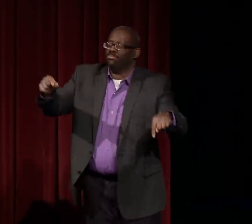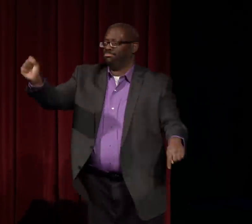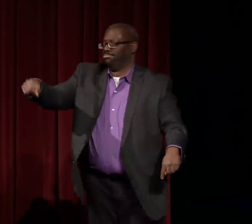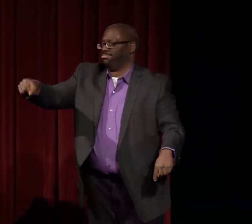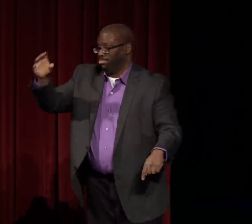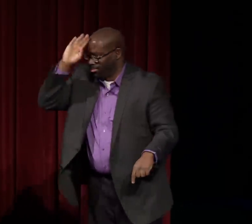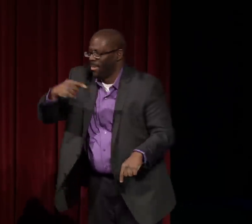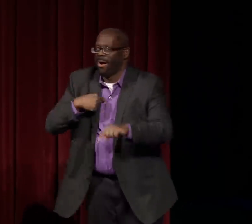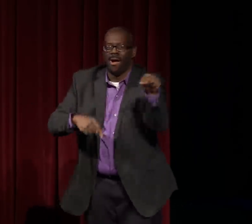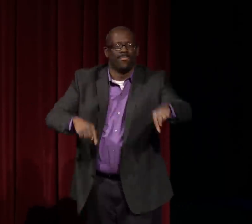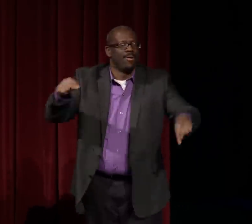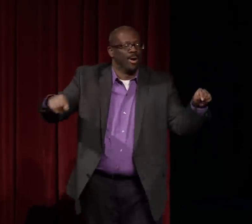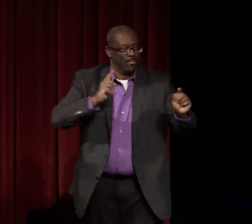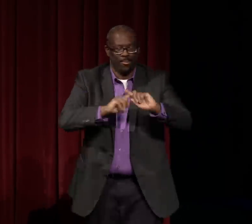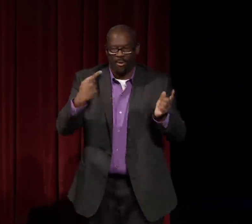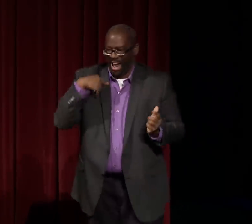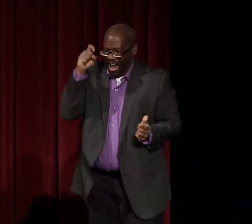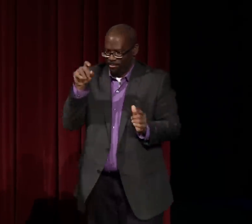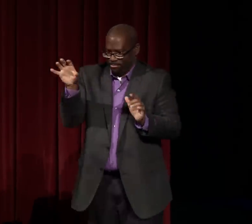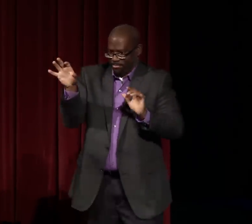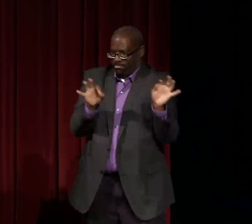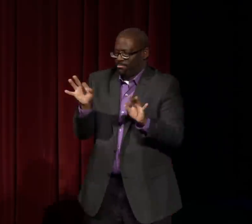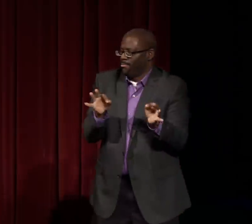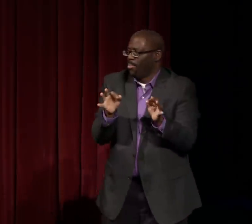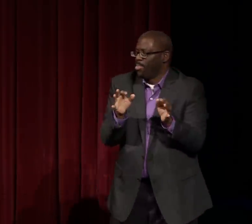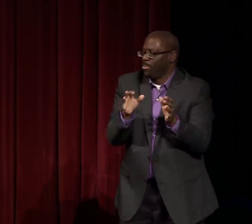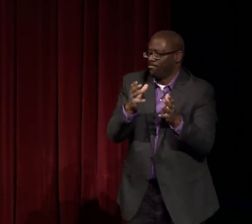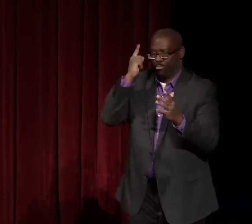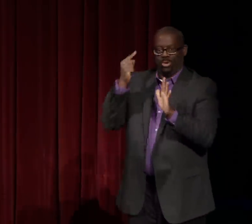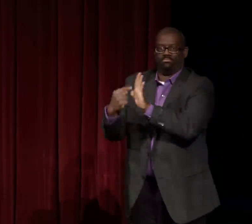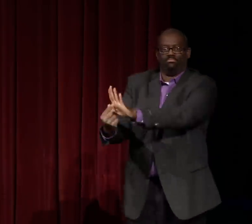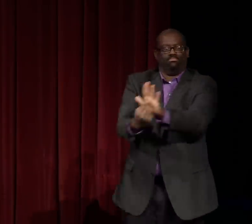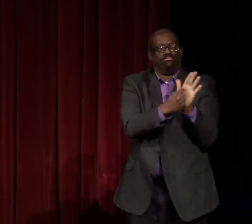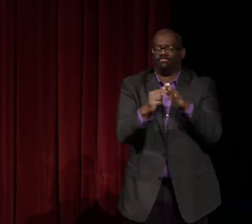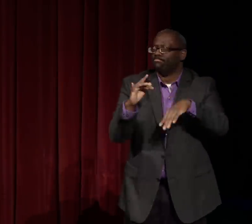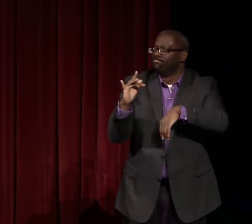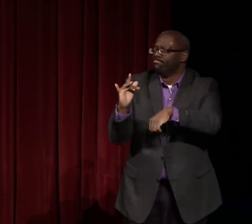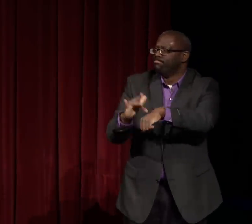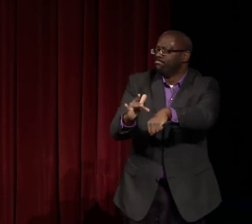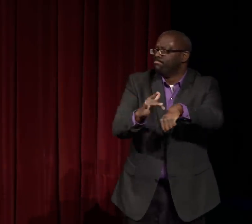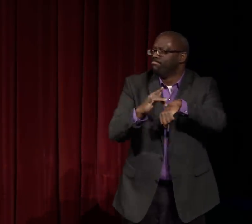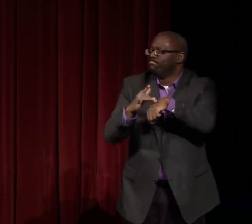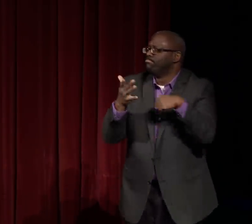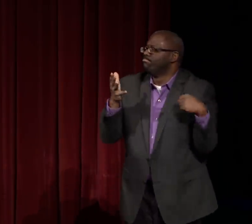We haven't been able to delve into it. So I was able to look through many different sources